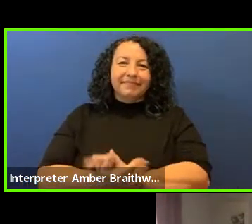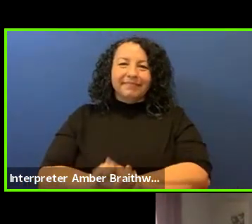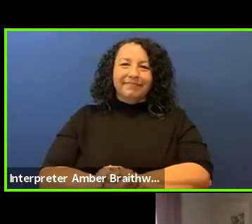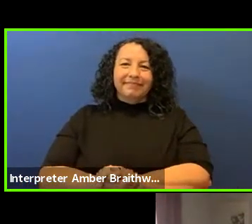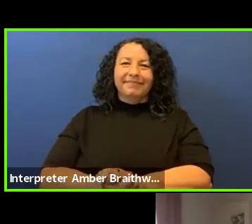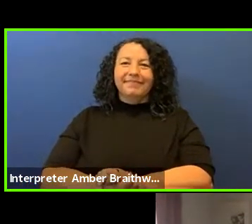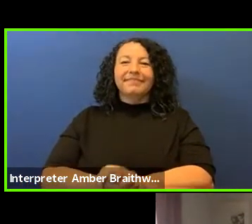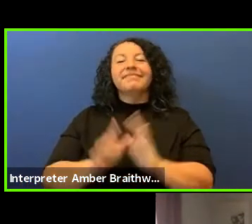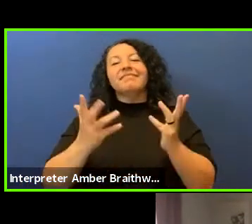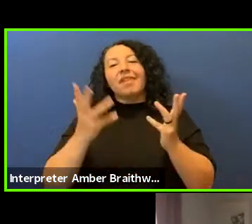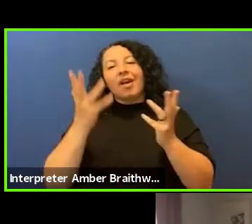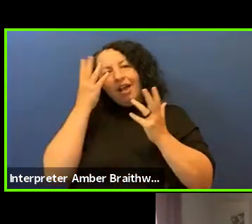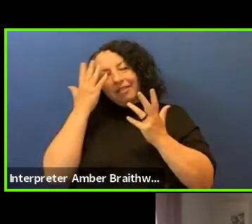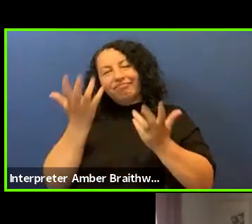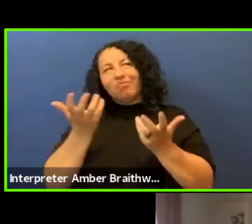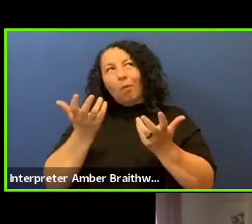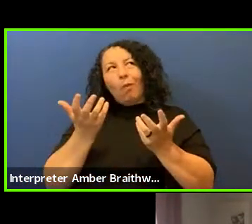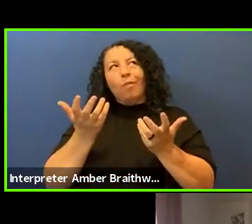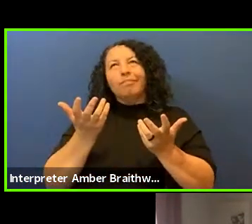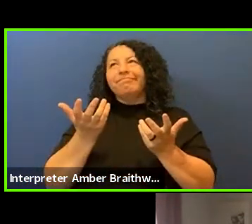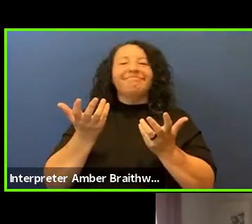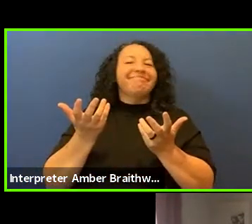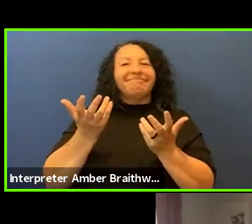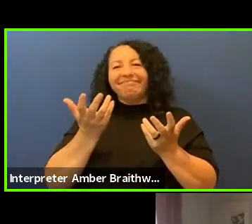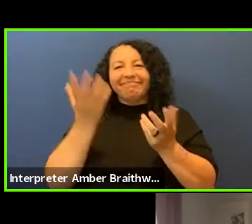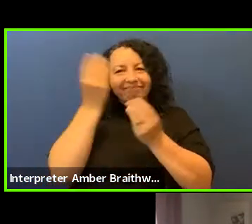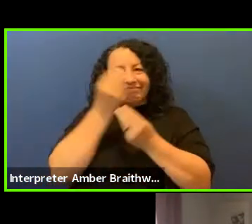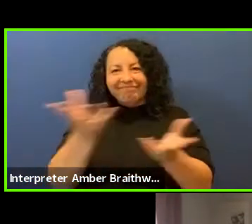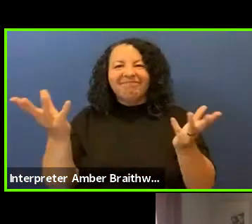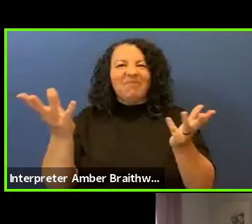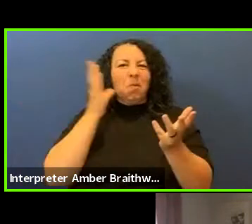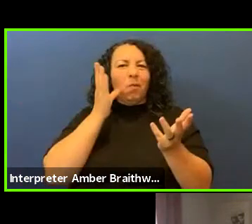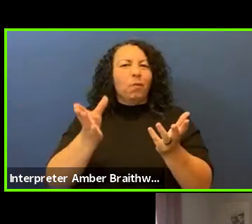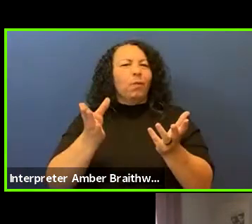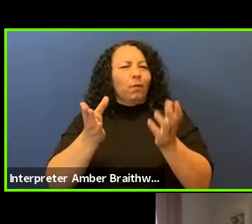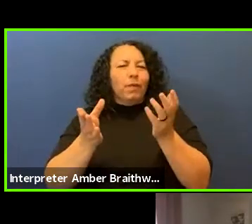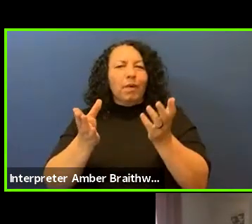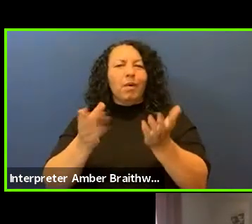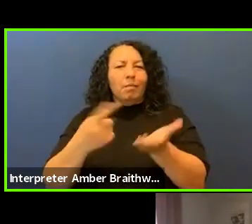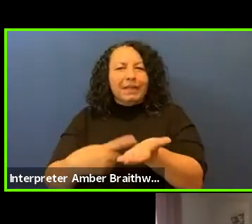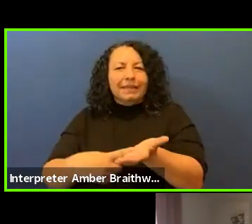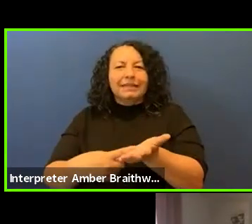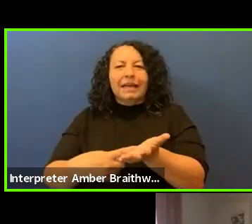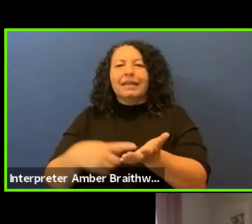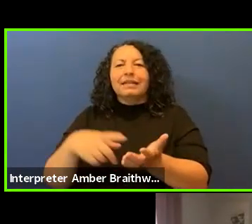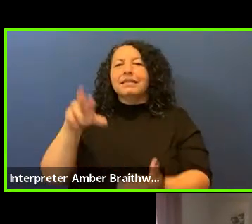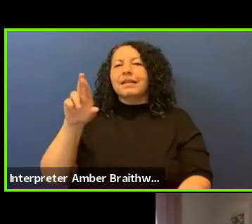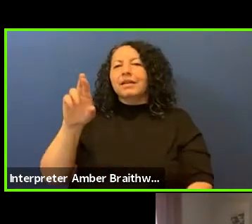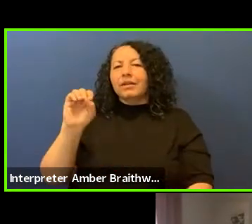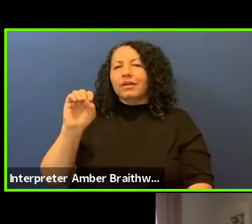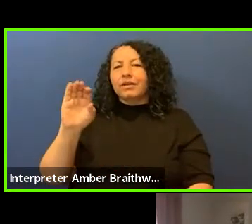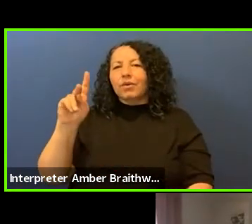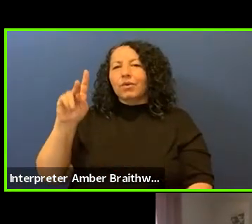I just want to say that we're going to be talking in the show about the reckoning, addressing Indigenous Peoples' rights,